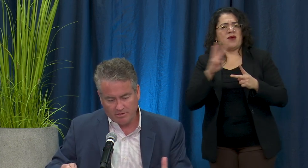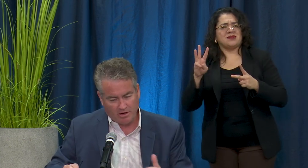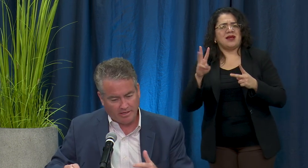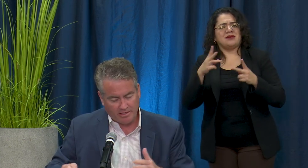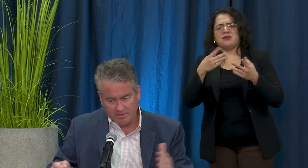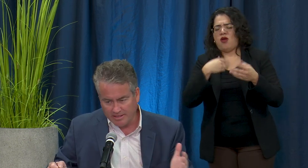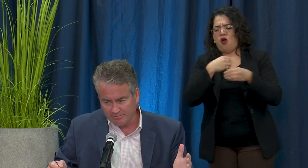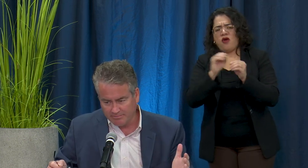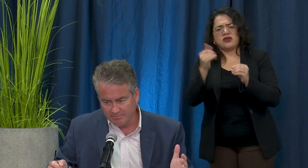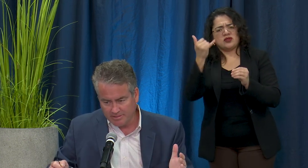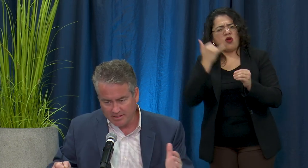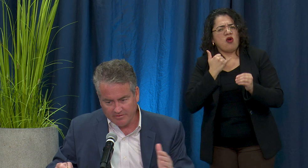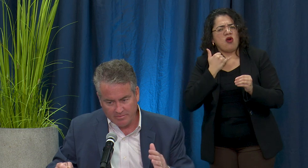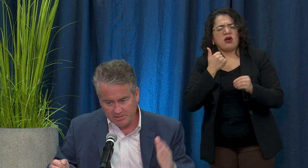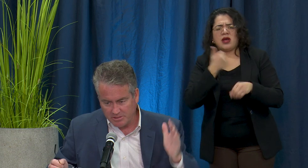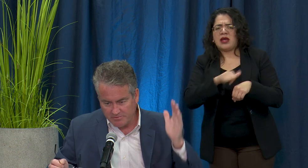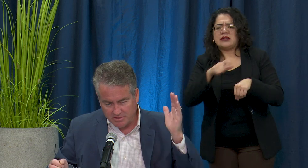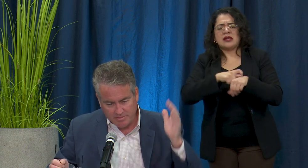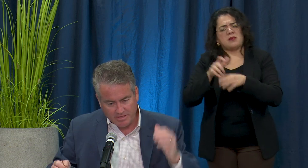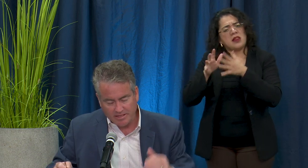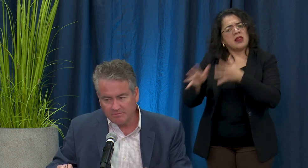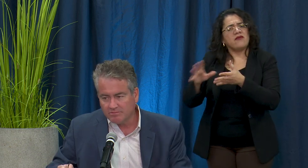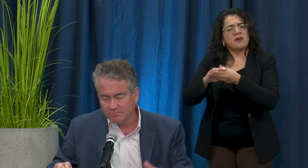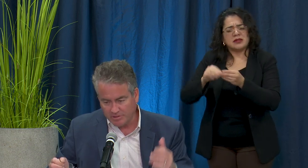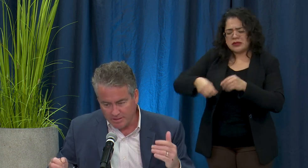can call anytime, leave a message if it's midnight, we'll get